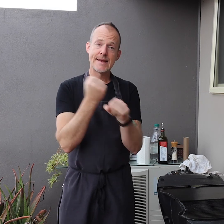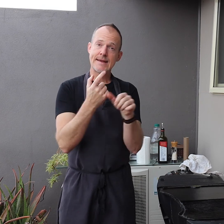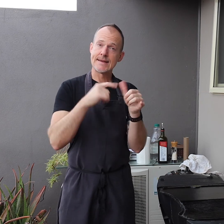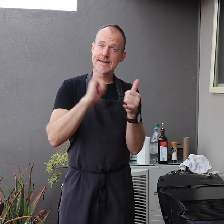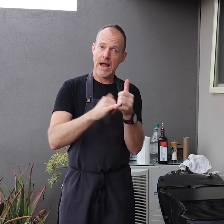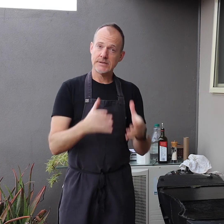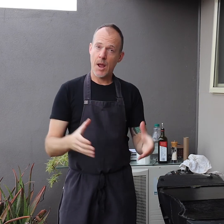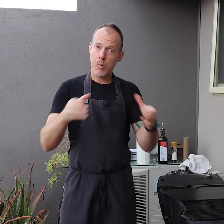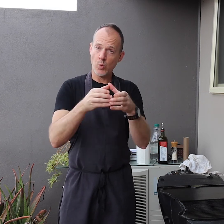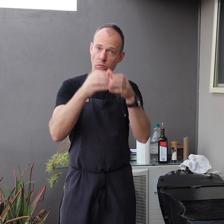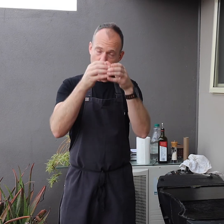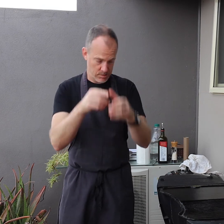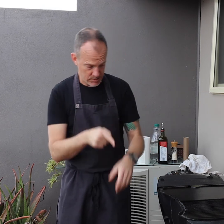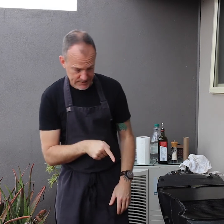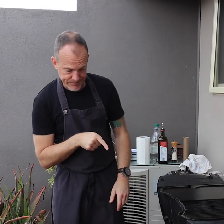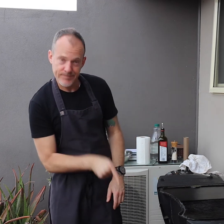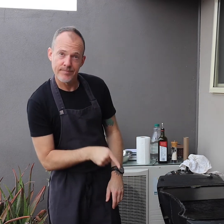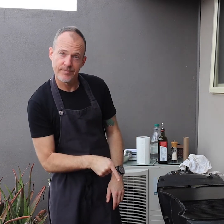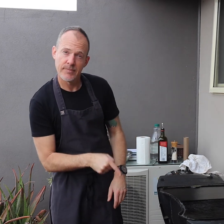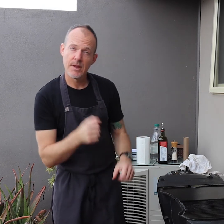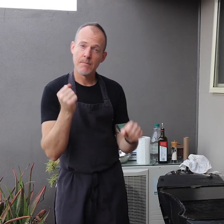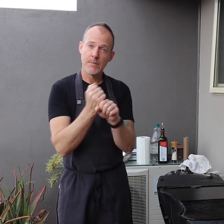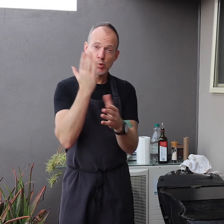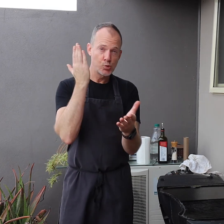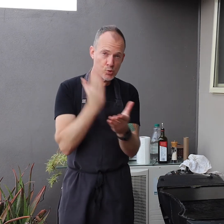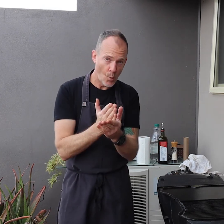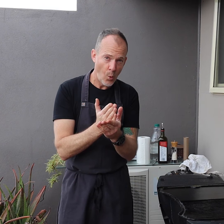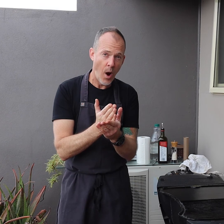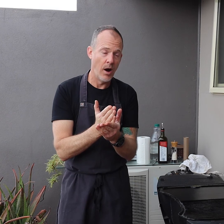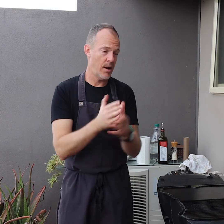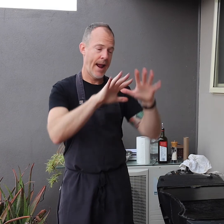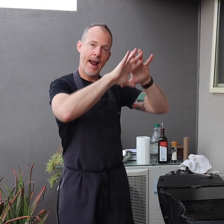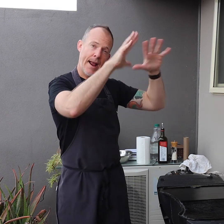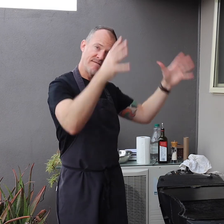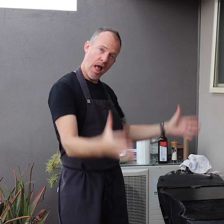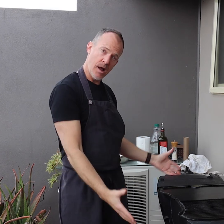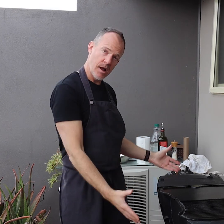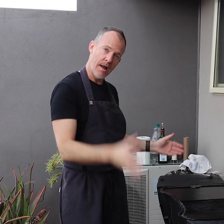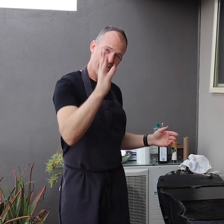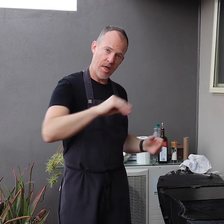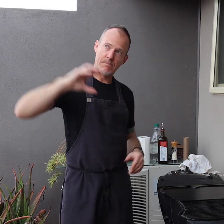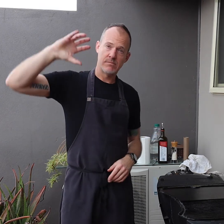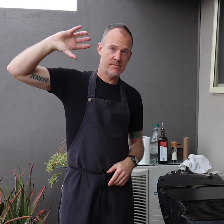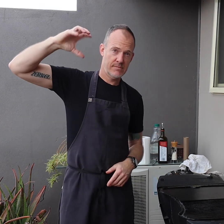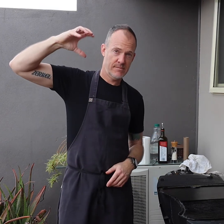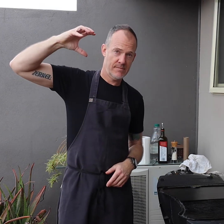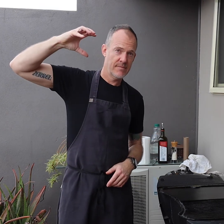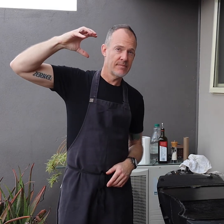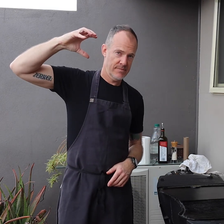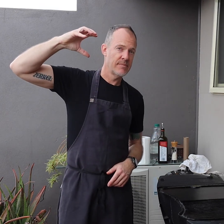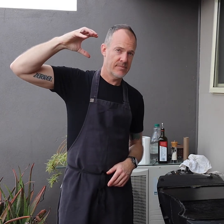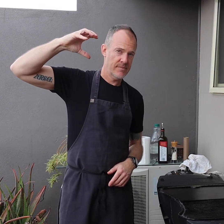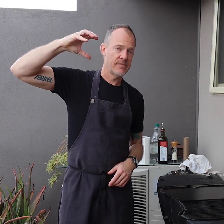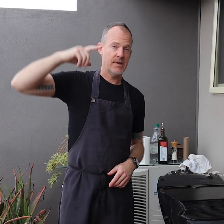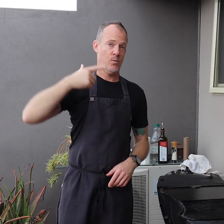With regards to your gas bottle, make sure it is covered and protected from the sun.